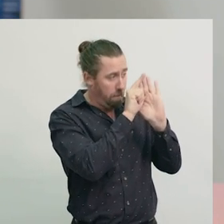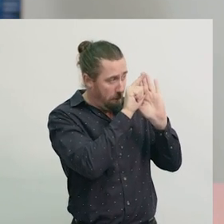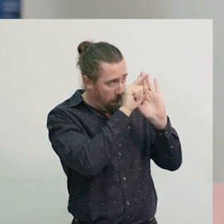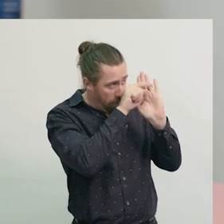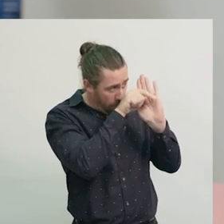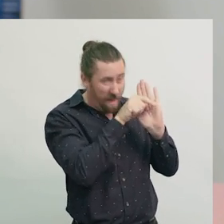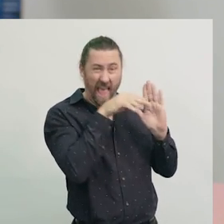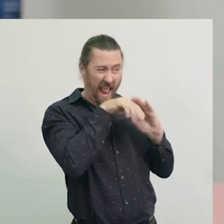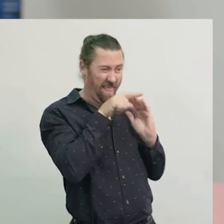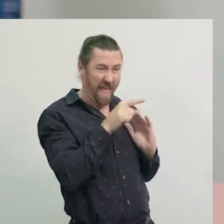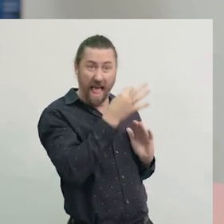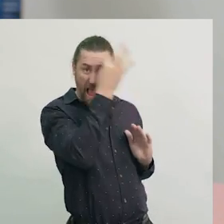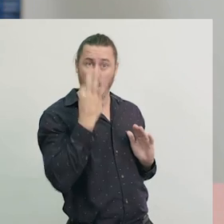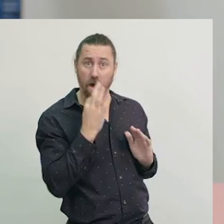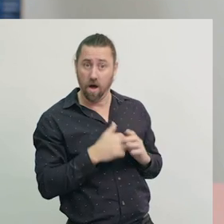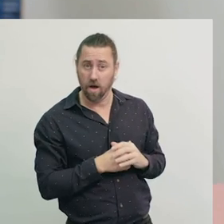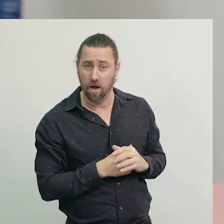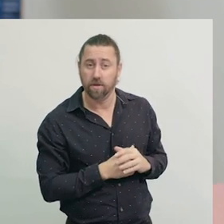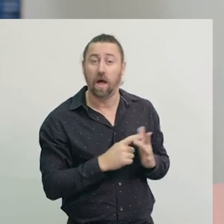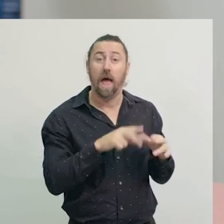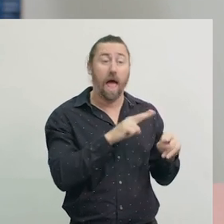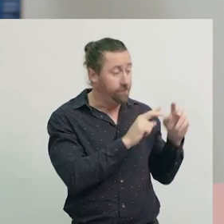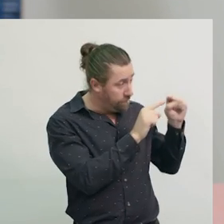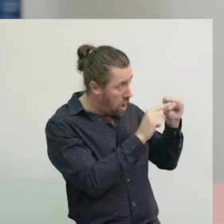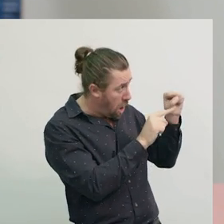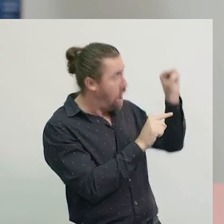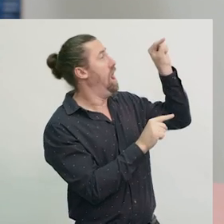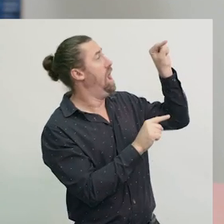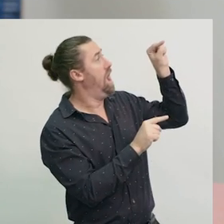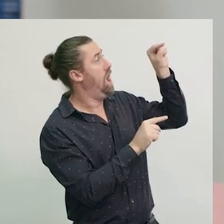When the long hand is on the number 12,